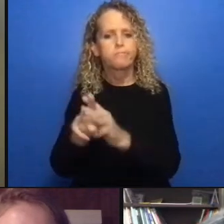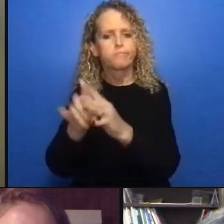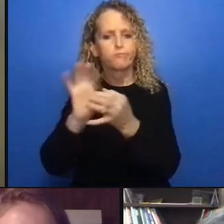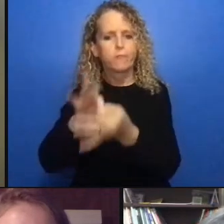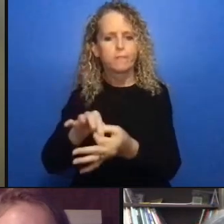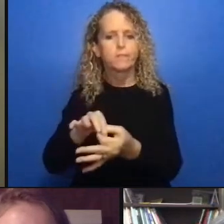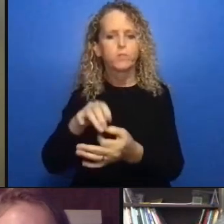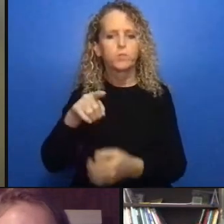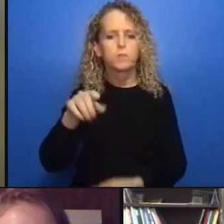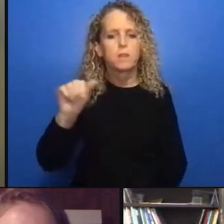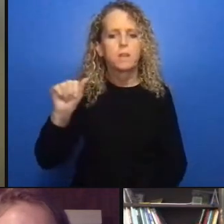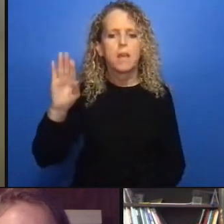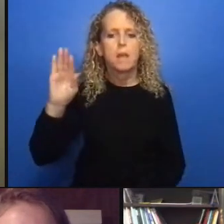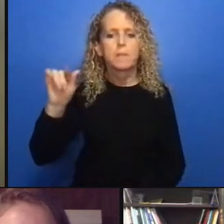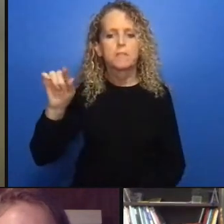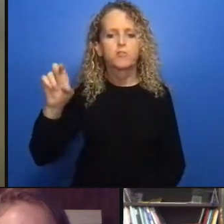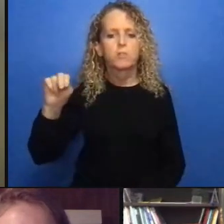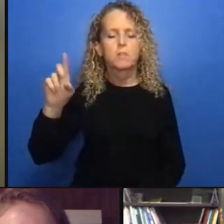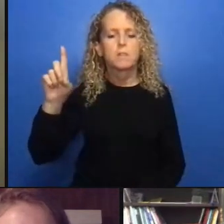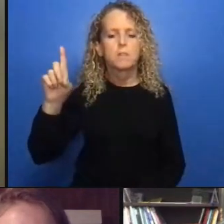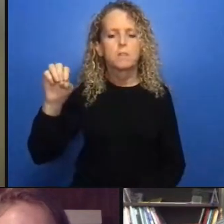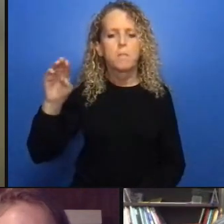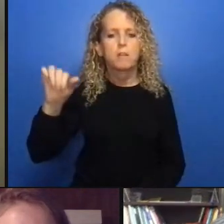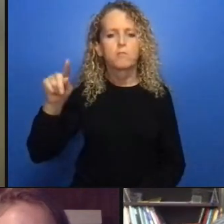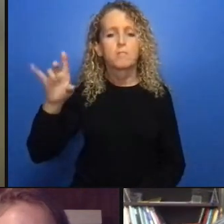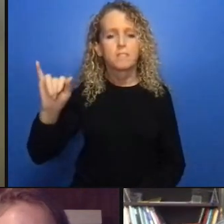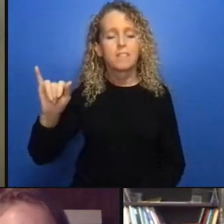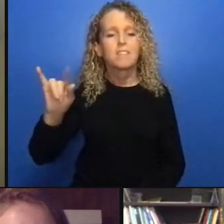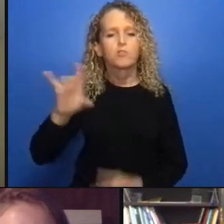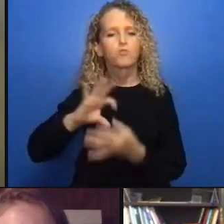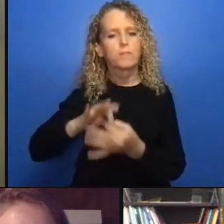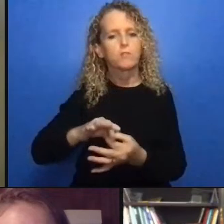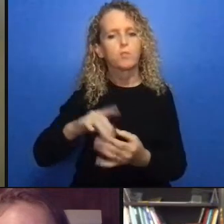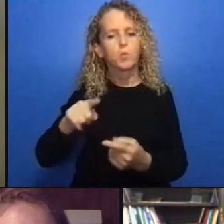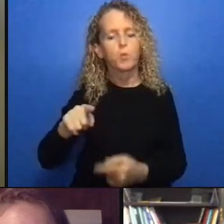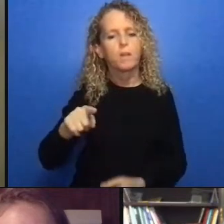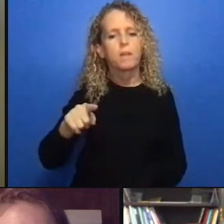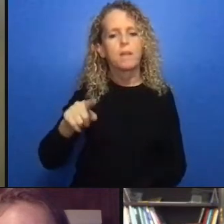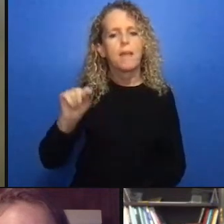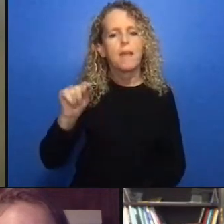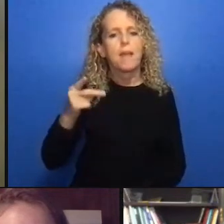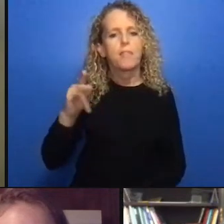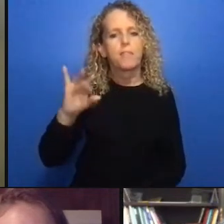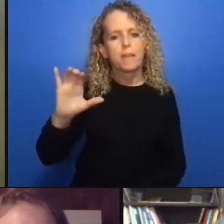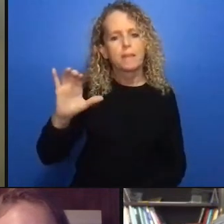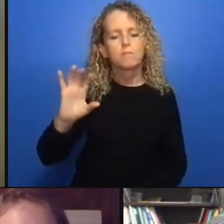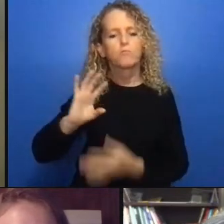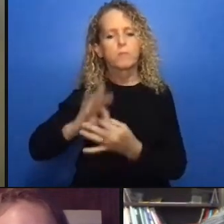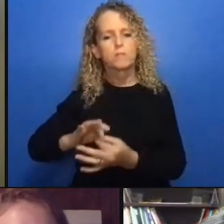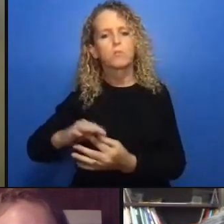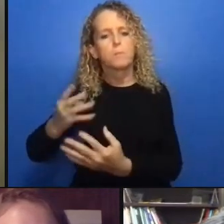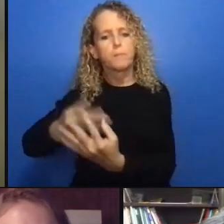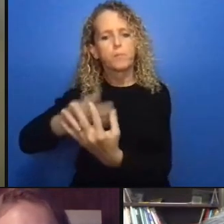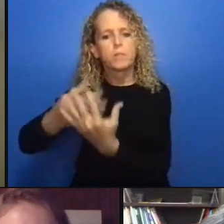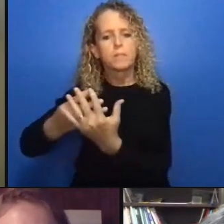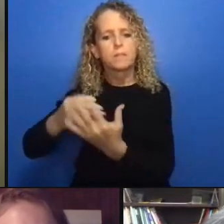imposed where they're necessary and if we just get that straight we will manage to decrease